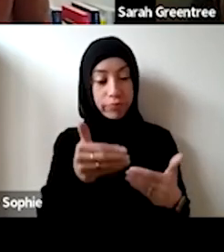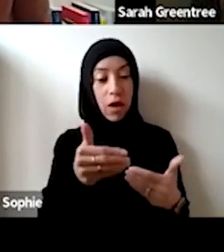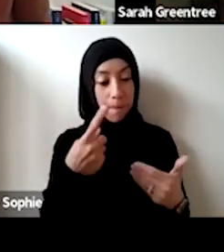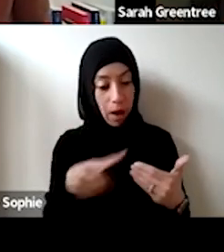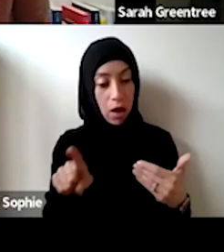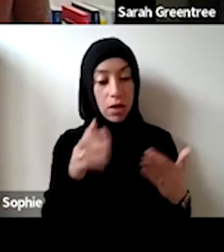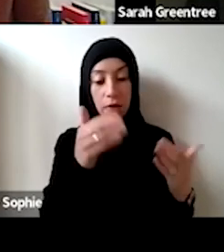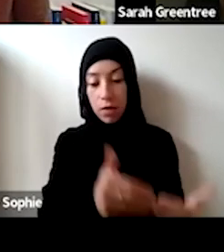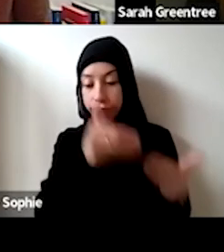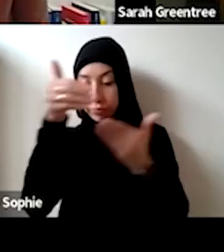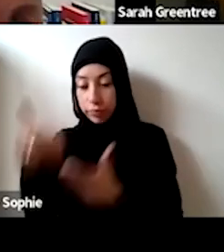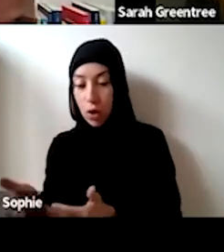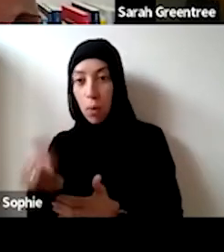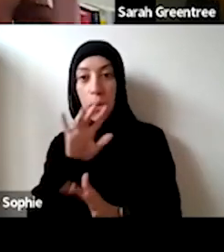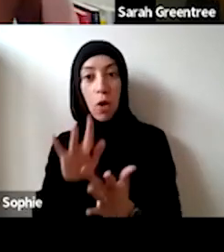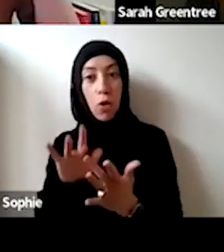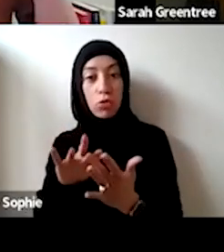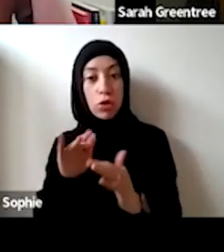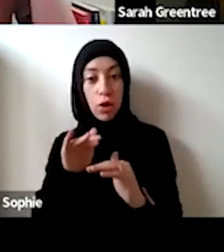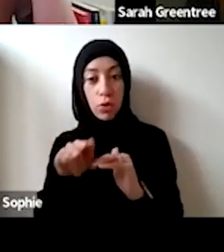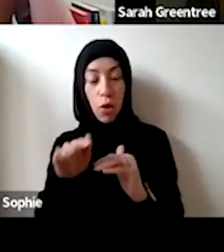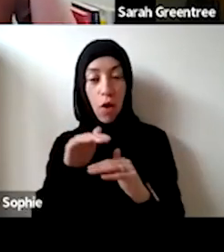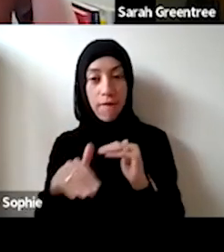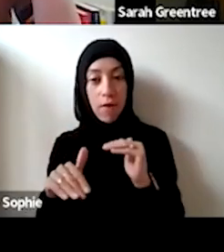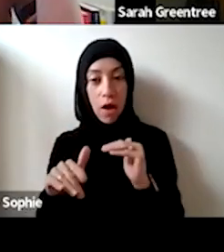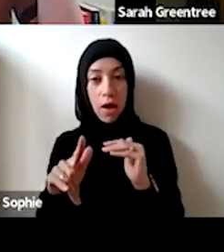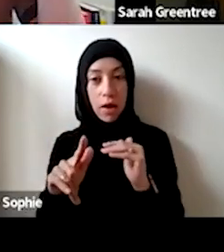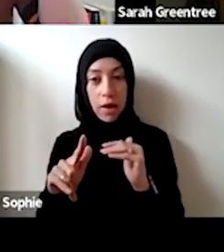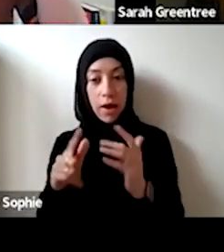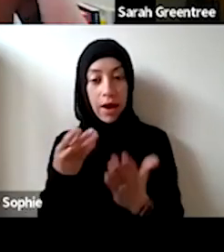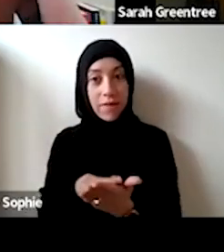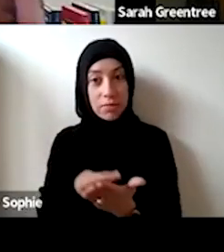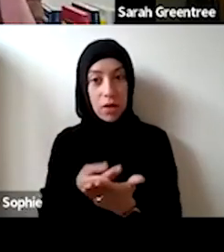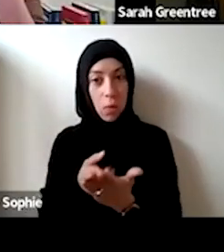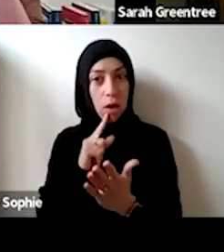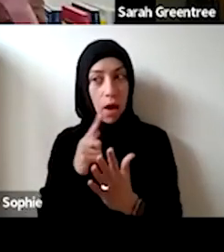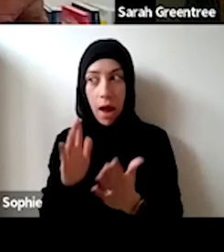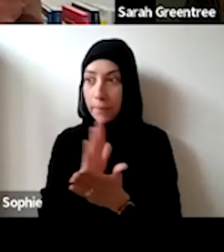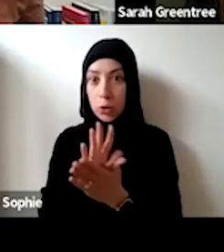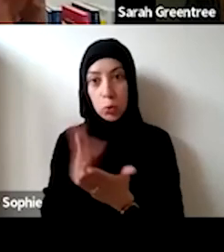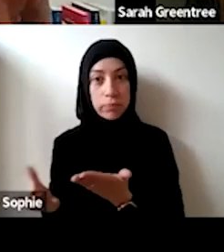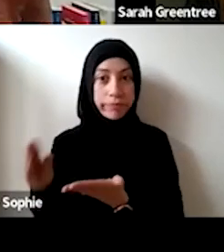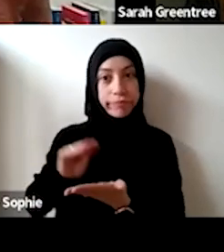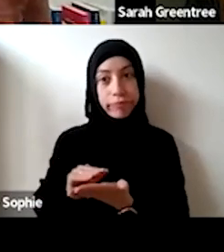be in touch with you to talk about the quantum of investment that we are willing to make in the alternate organisation. And that may be To talk about the quantum of investment that we're willing to make in the organization,